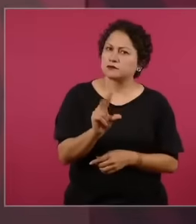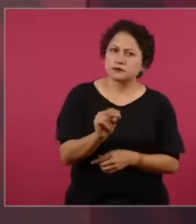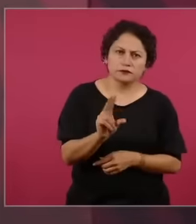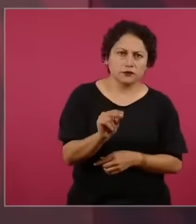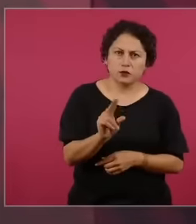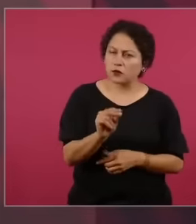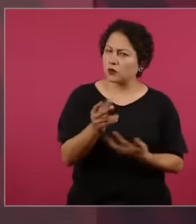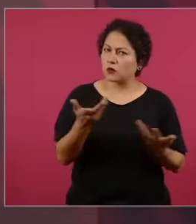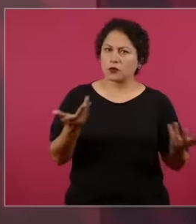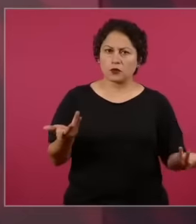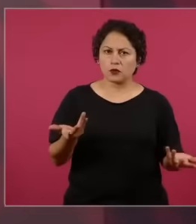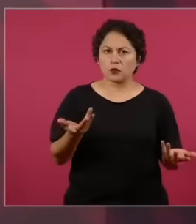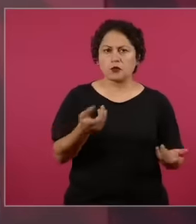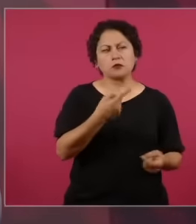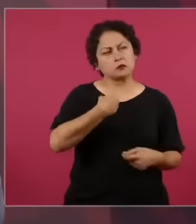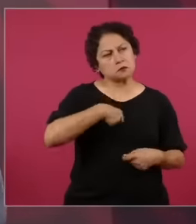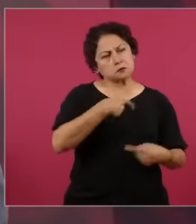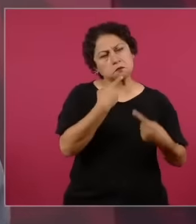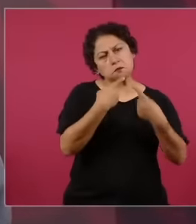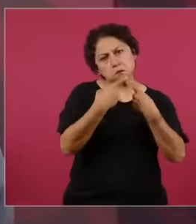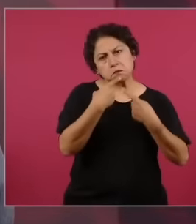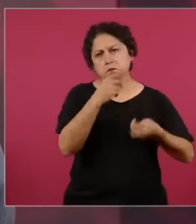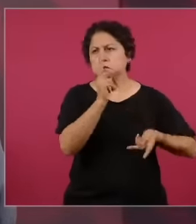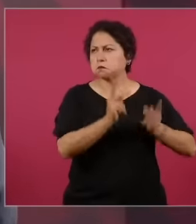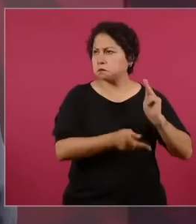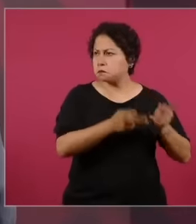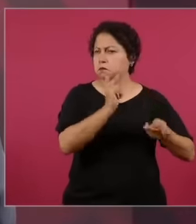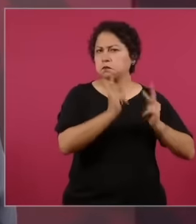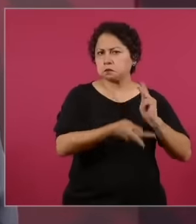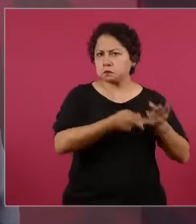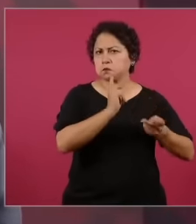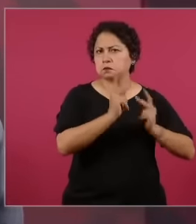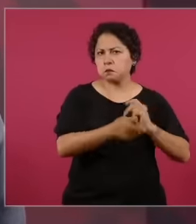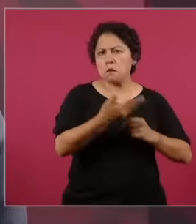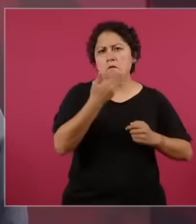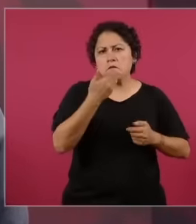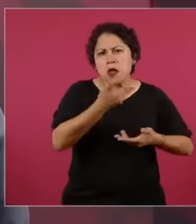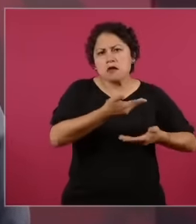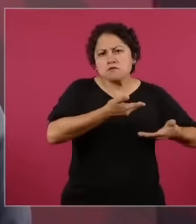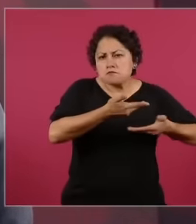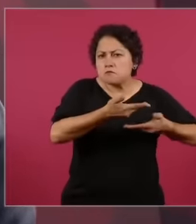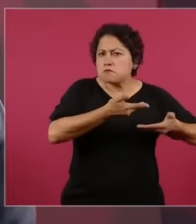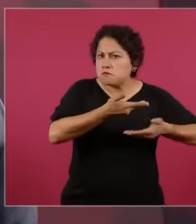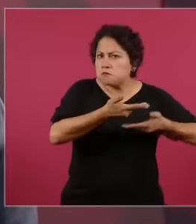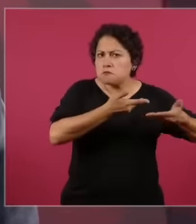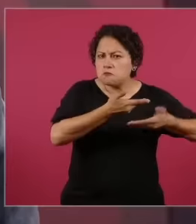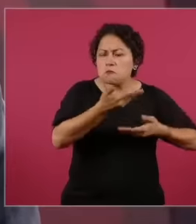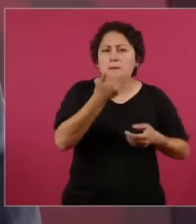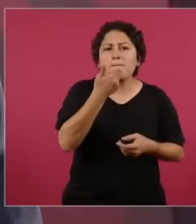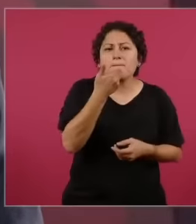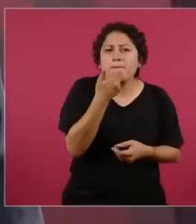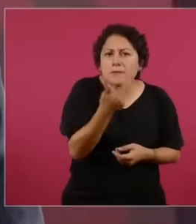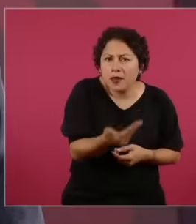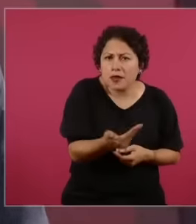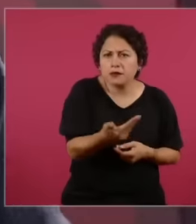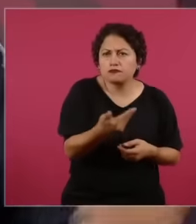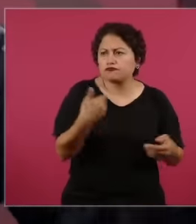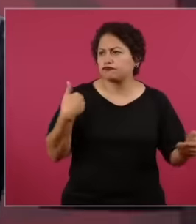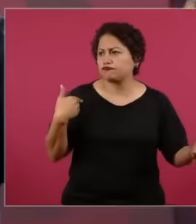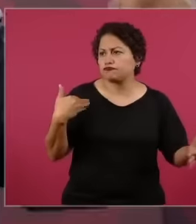good relations, very good relations, very constructive. But He comes here